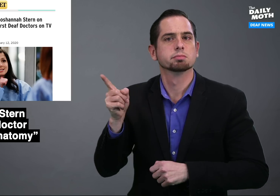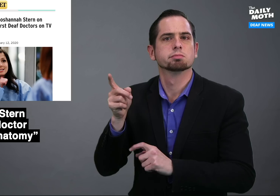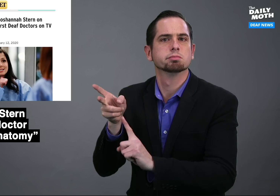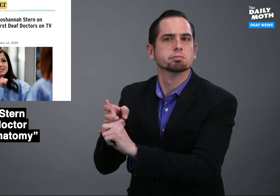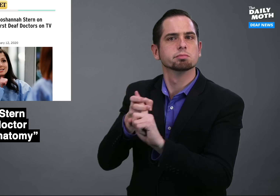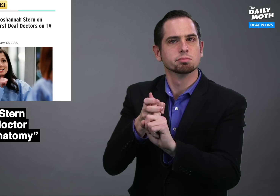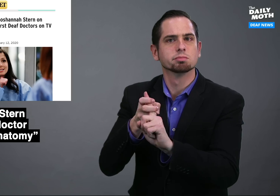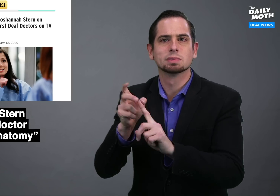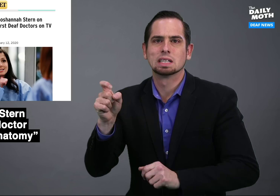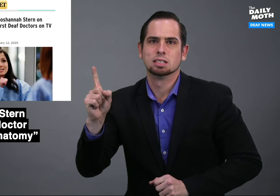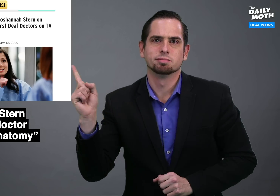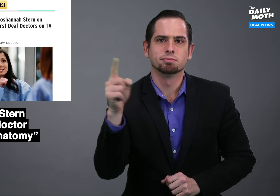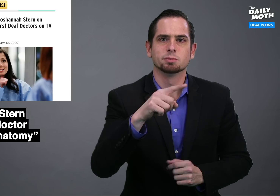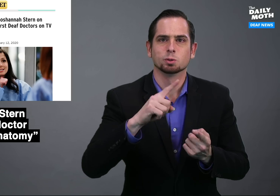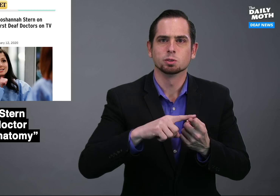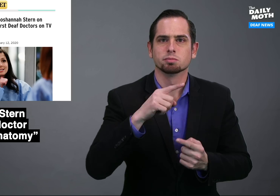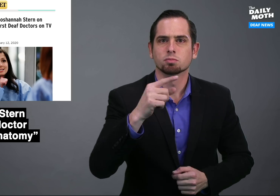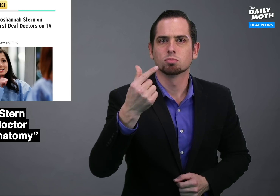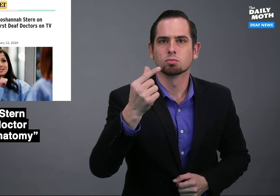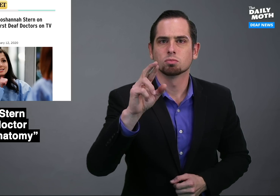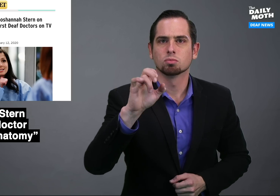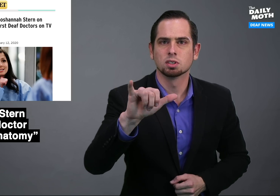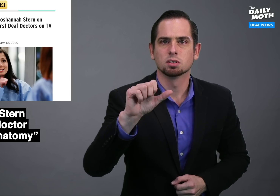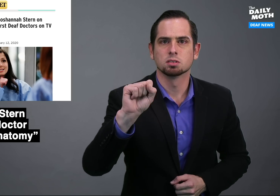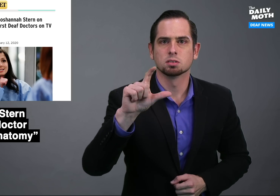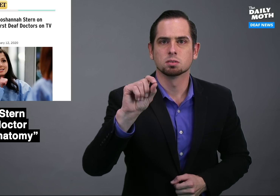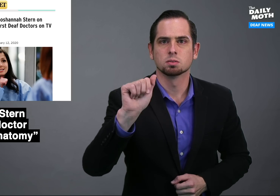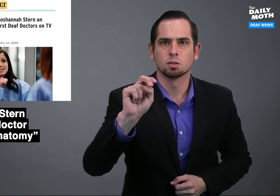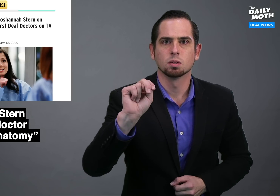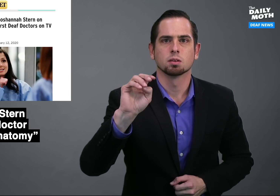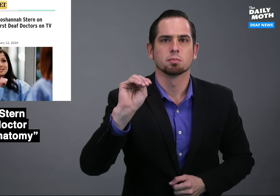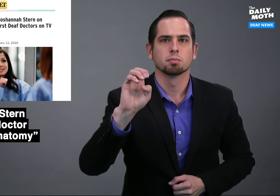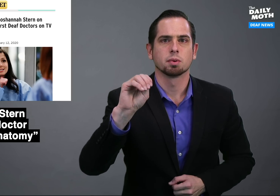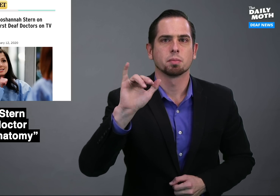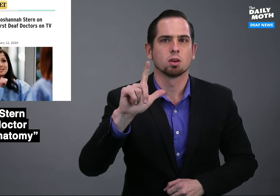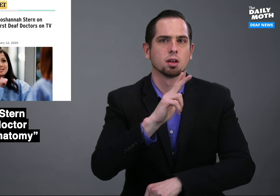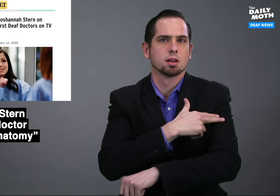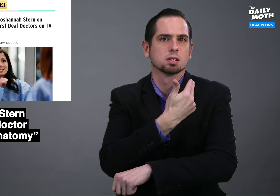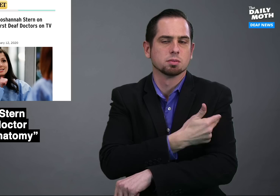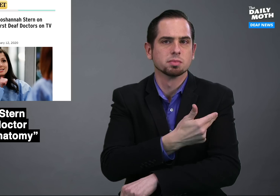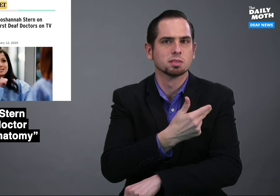She is recruited to come to the Grey Sloan Memorial Hospital